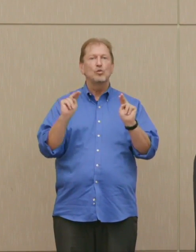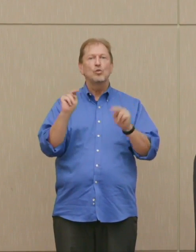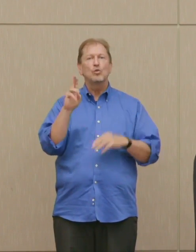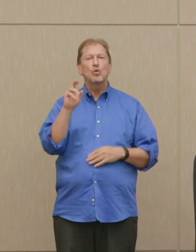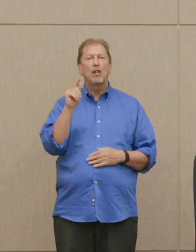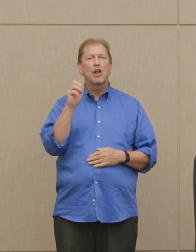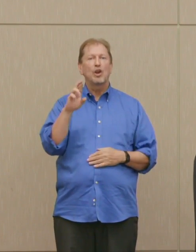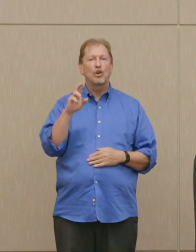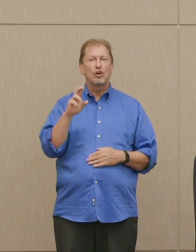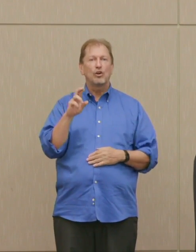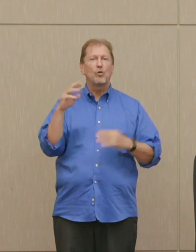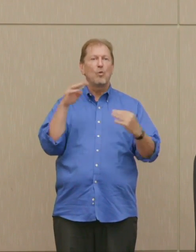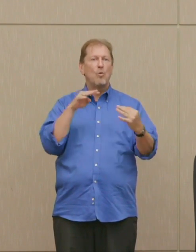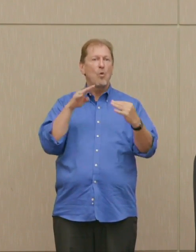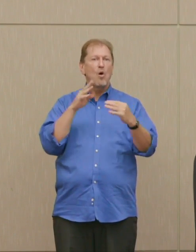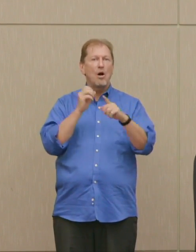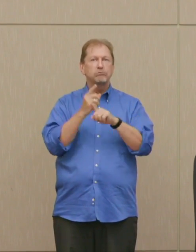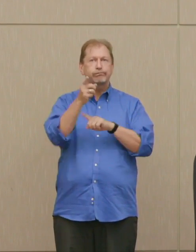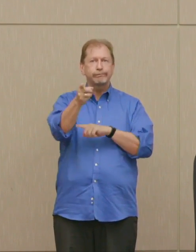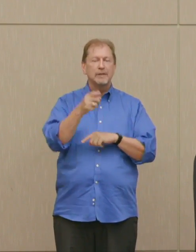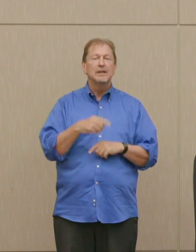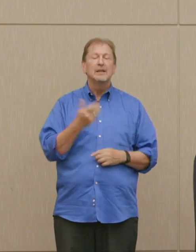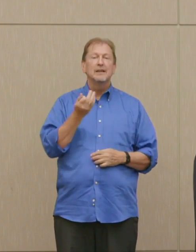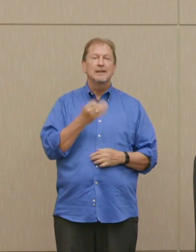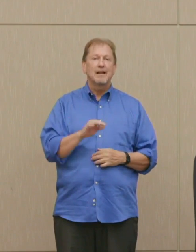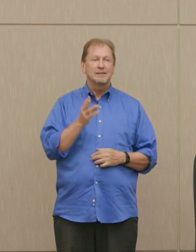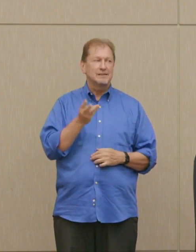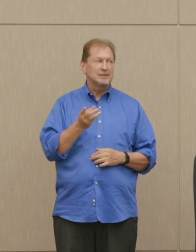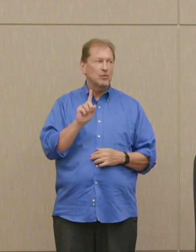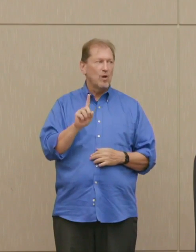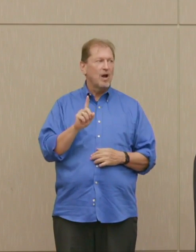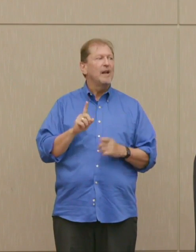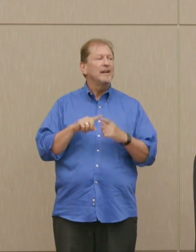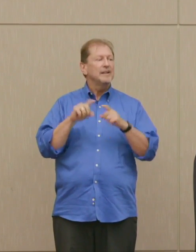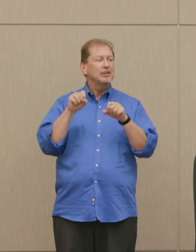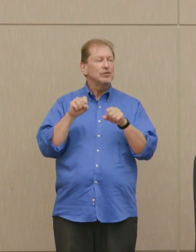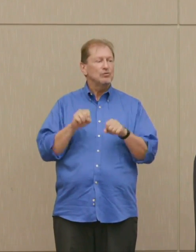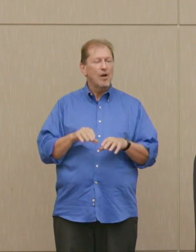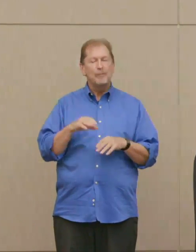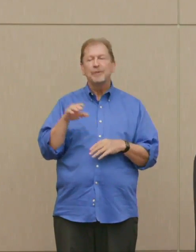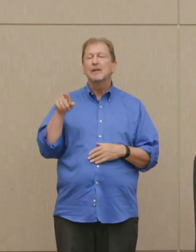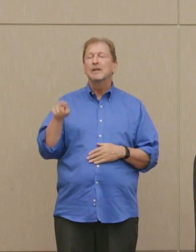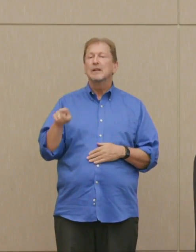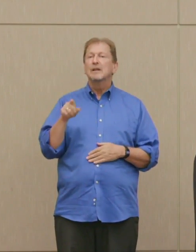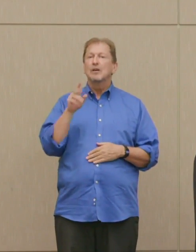Dr. Poser: In 1961, he drafted the guidance from Secretary of Defense Robert McNamara,